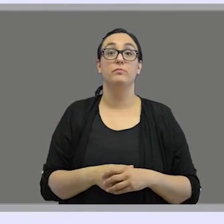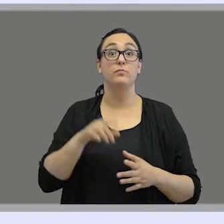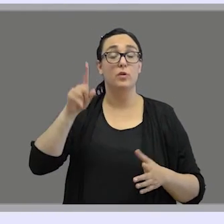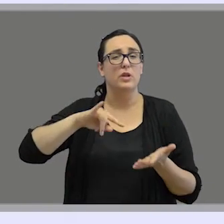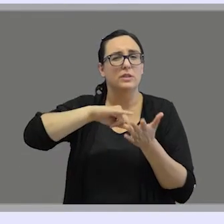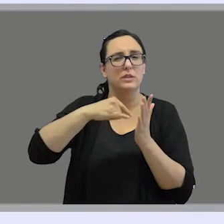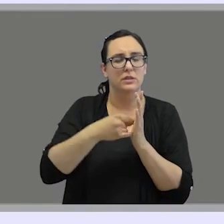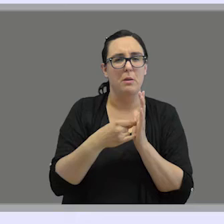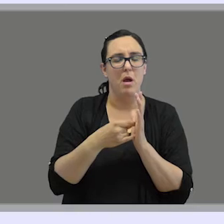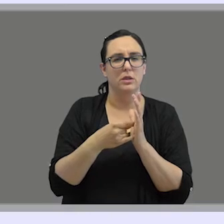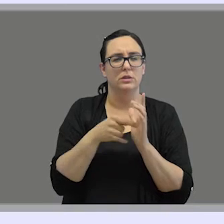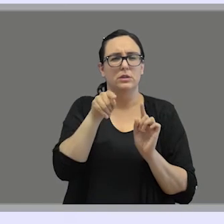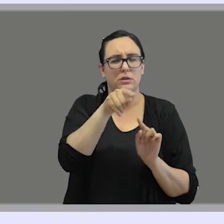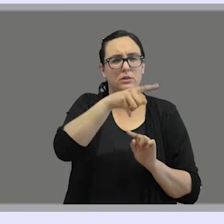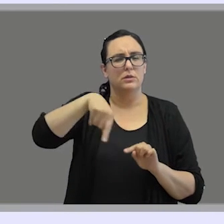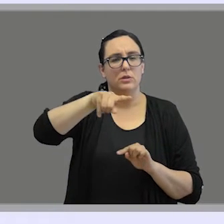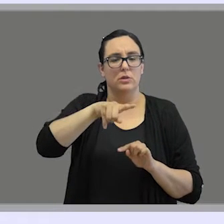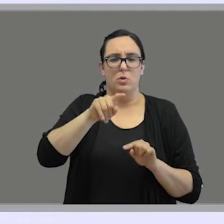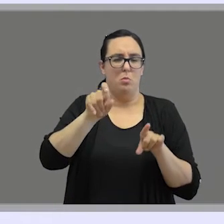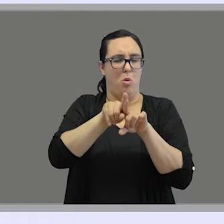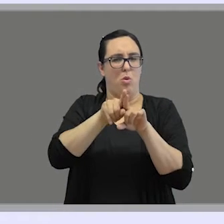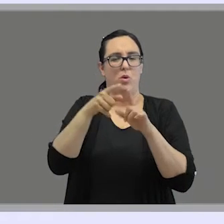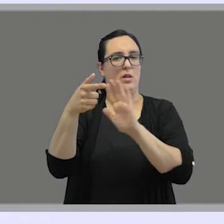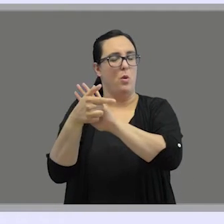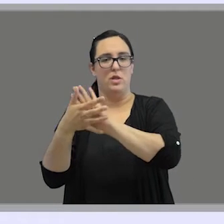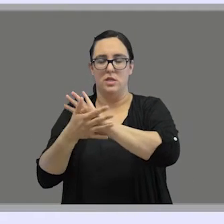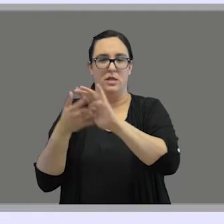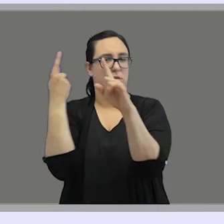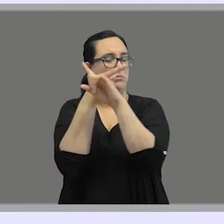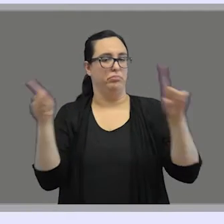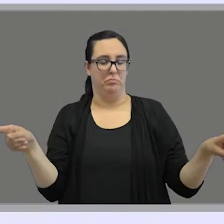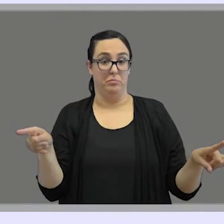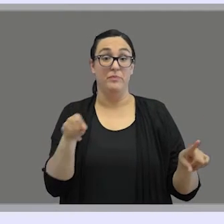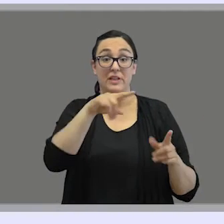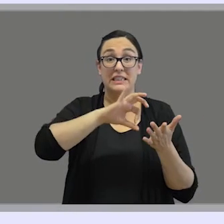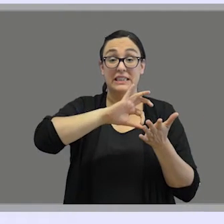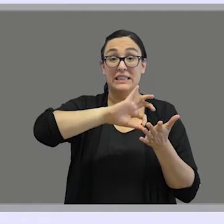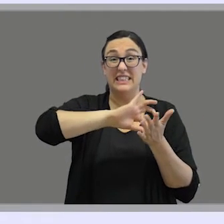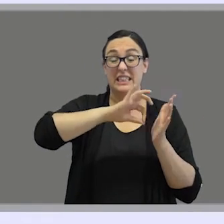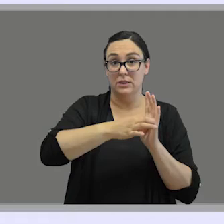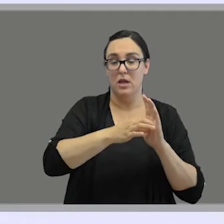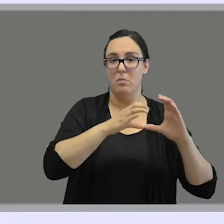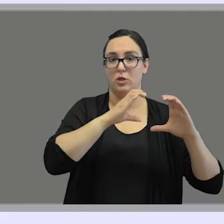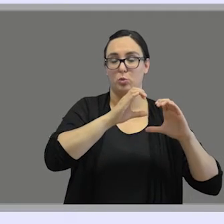These systems, unlike sign languages, this is very important, do not provide